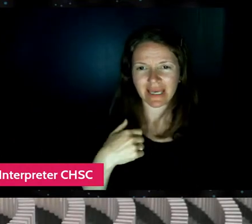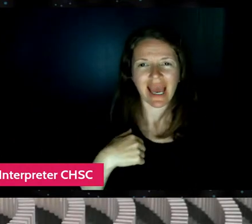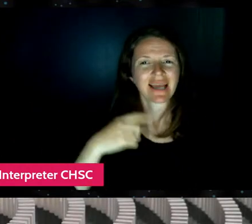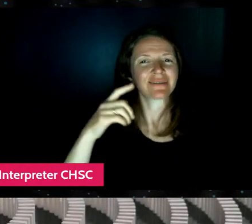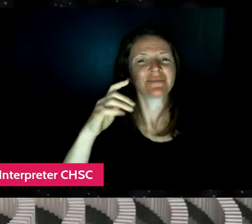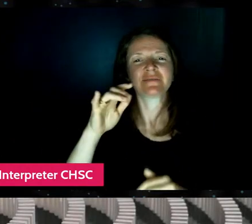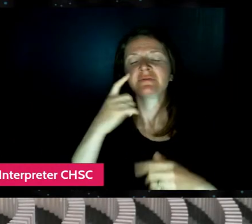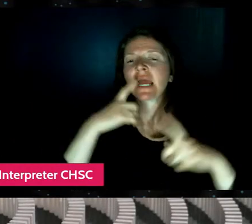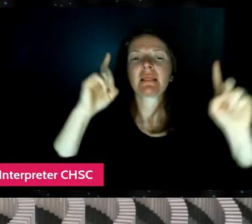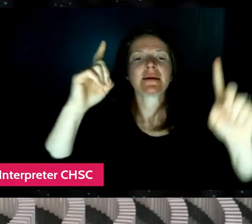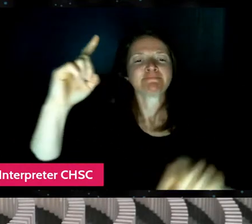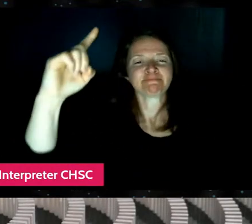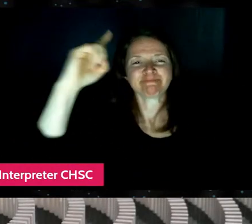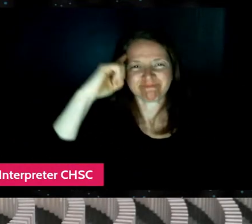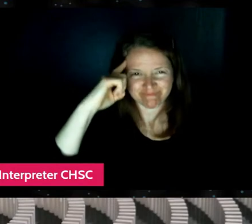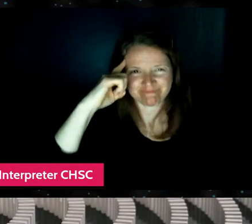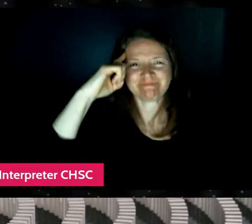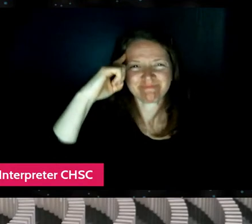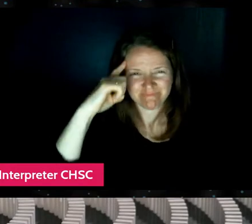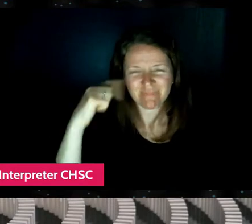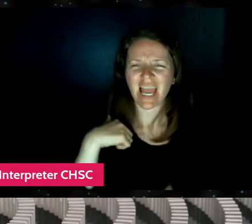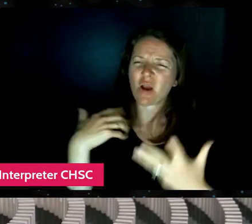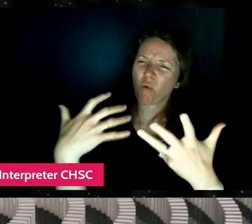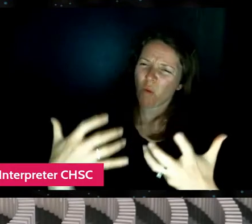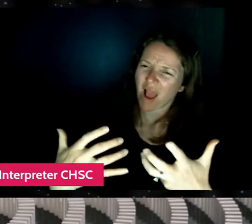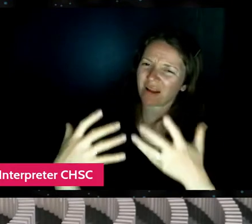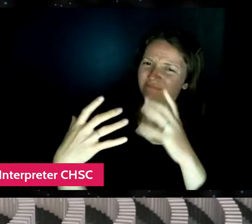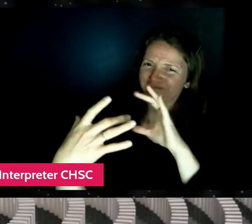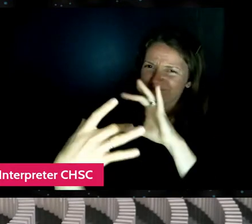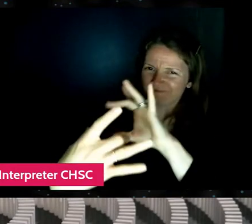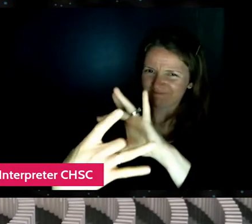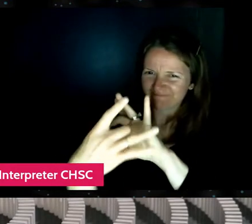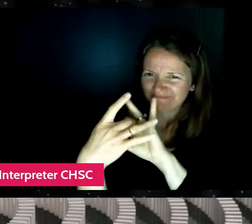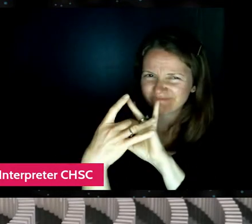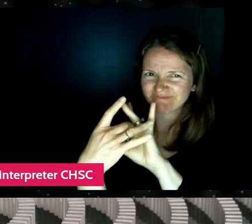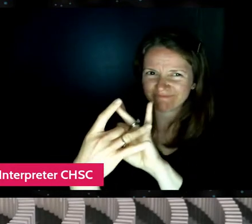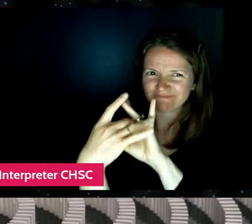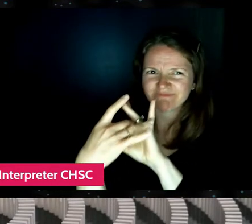I wanted to develop more of not like, not a persona,